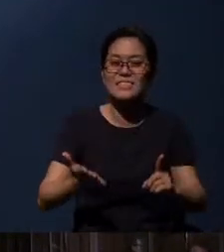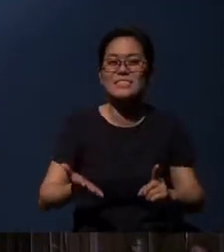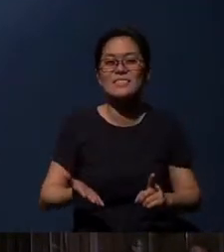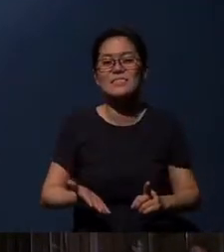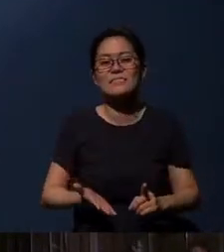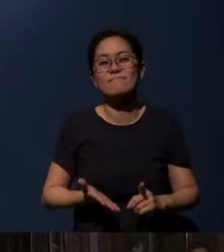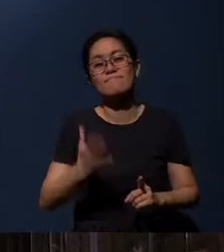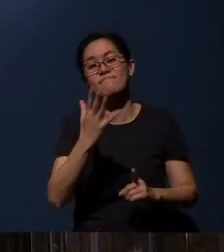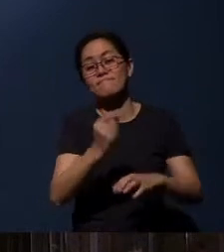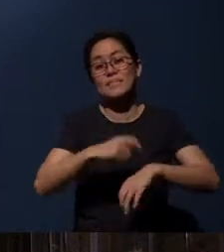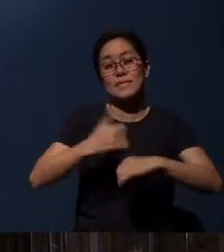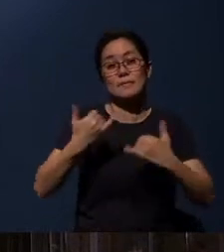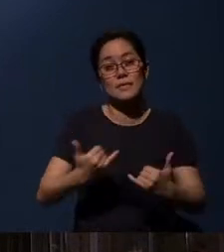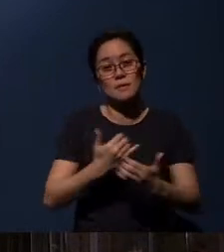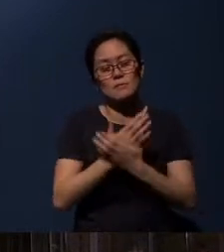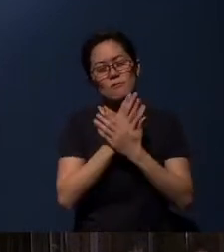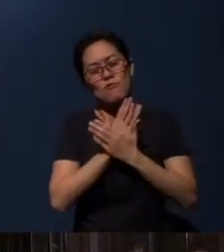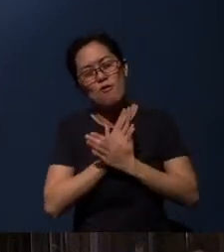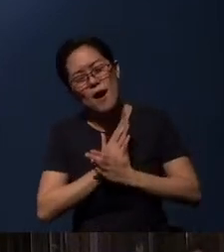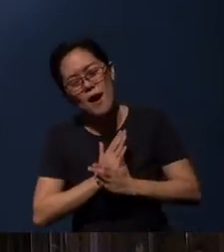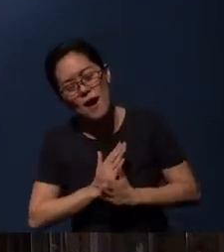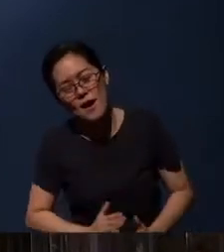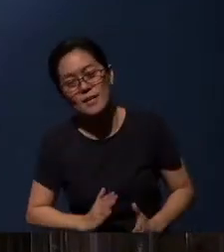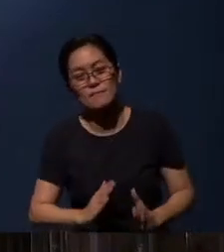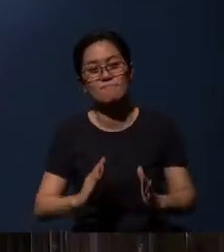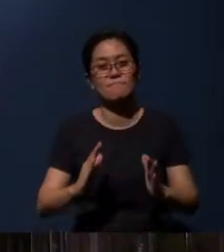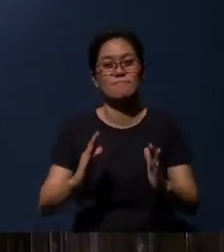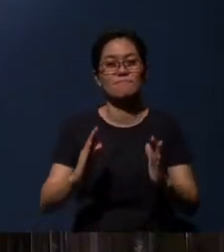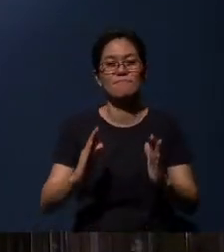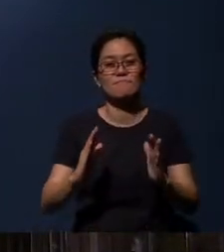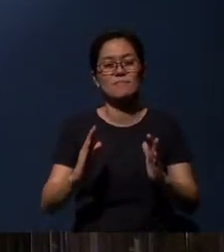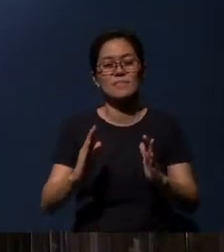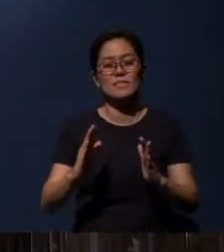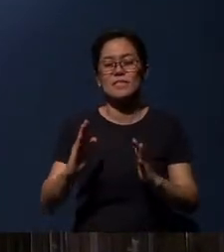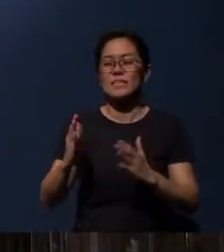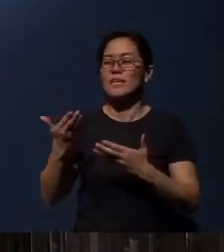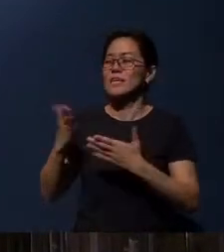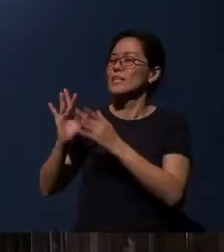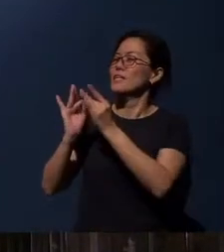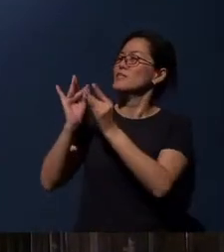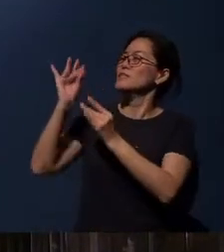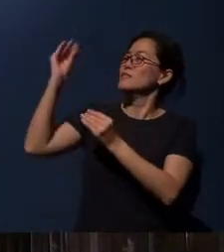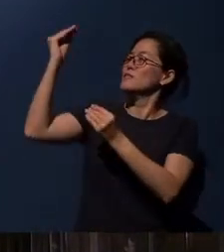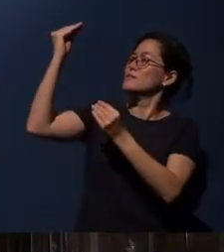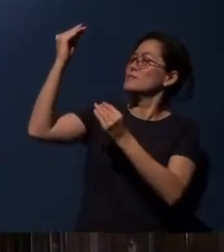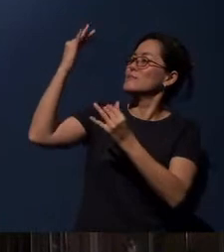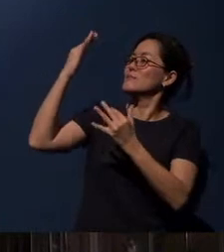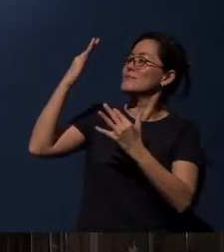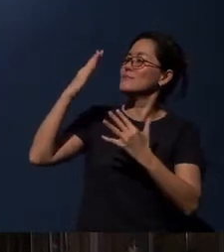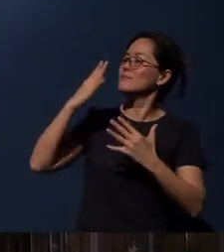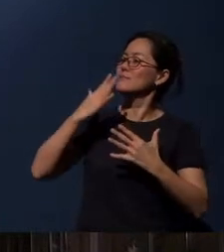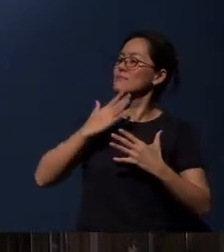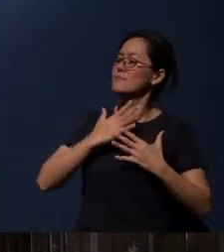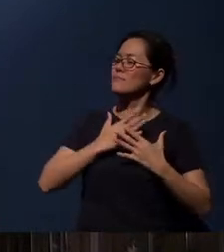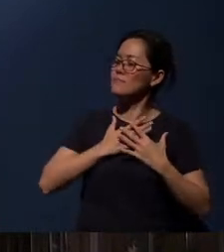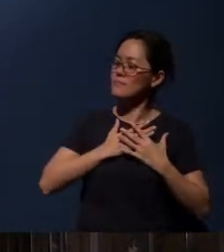Let’s have a moment of quietness, to just let the Spirit continue to speak into our hearts.